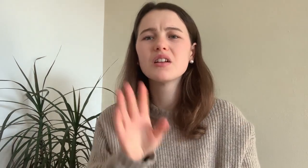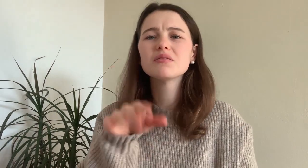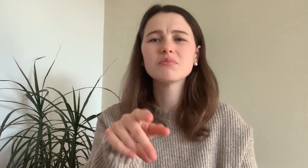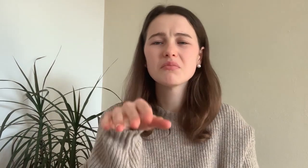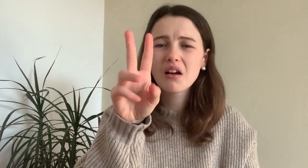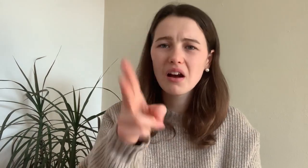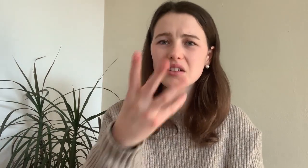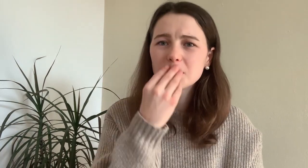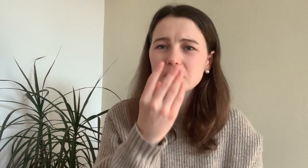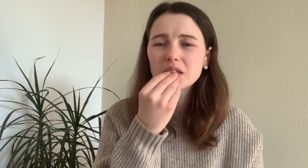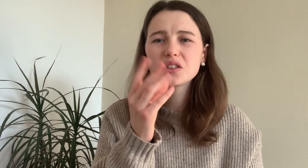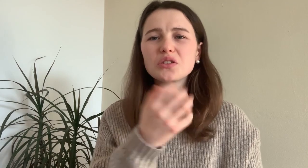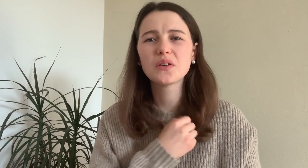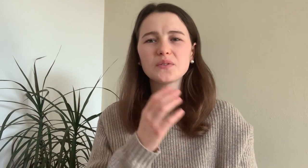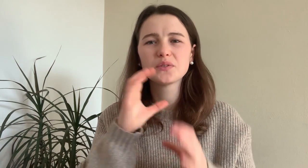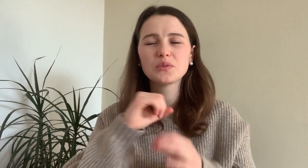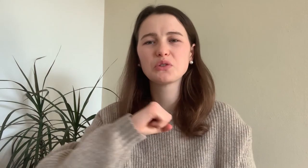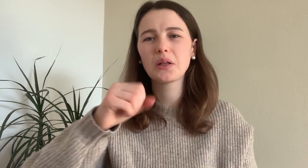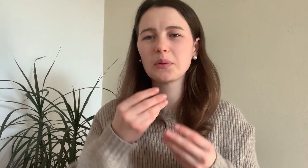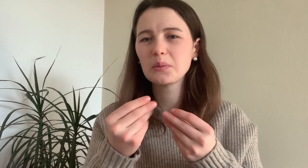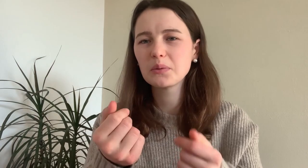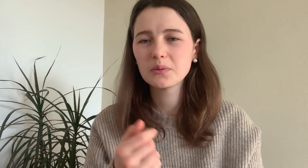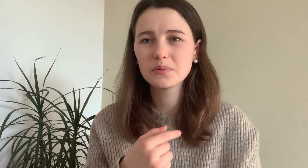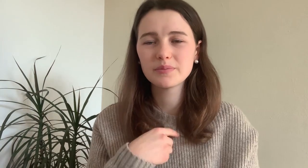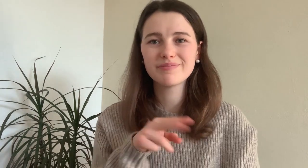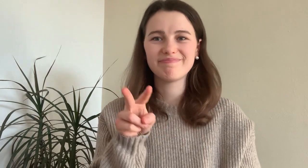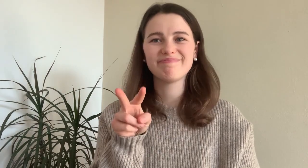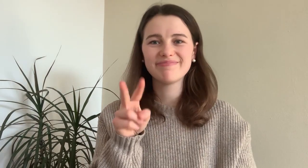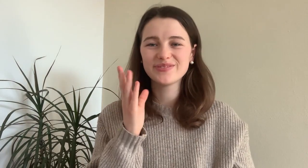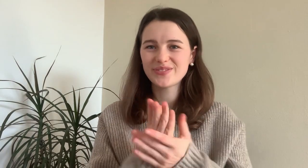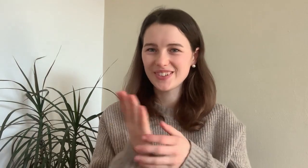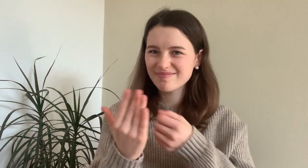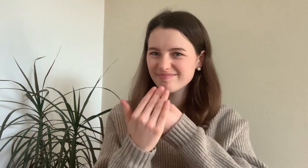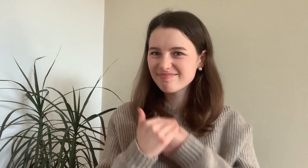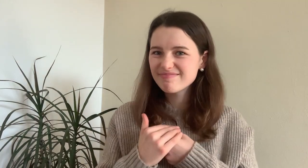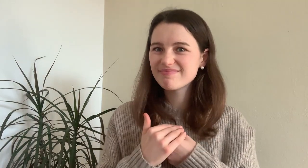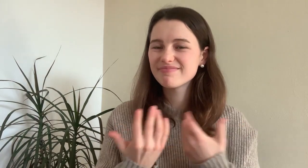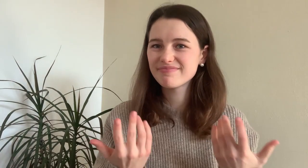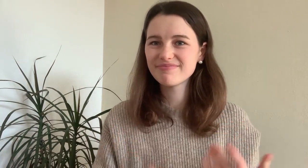The teacher said that I should simply lipread, that this would be a lot faster and easier. I was taken aback..that was discrimnation.